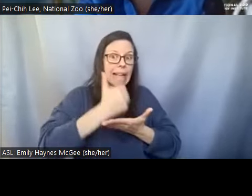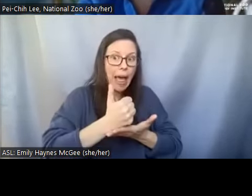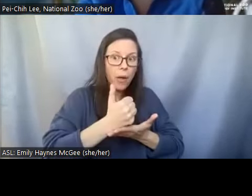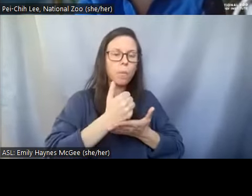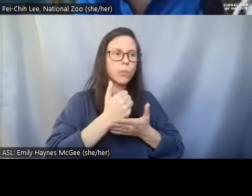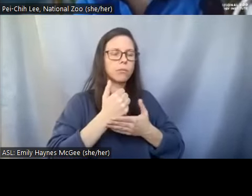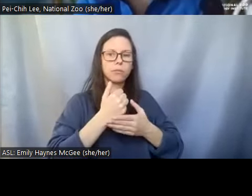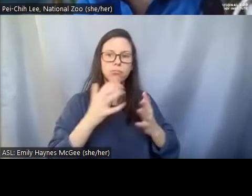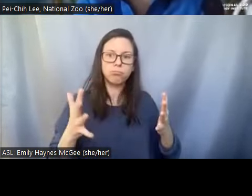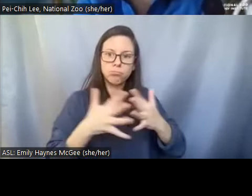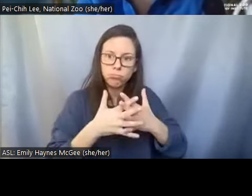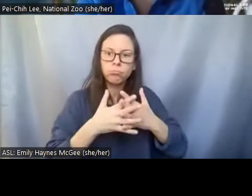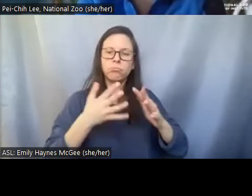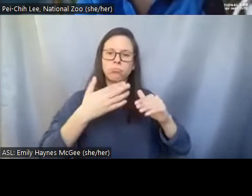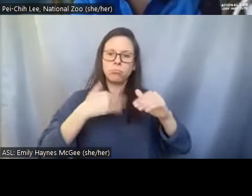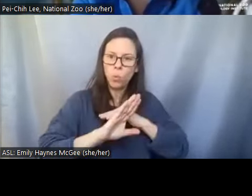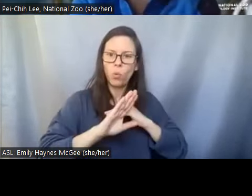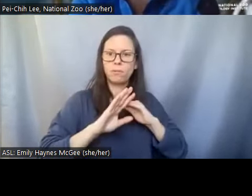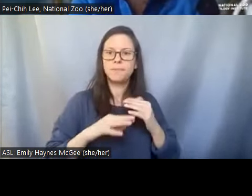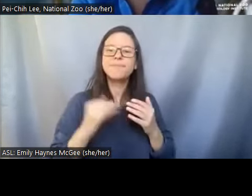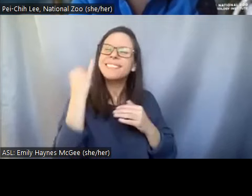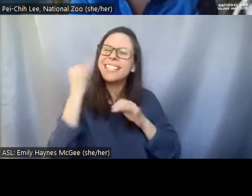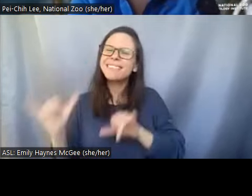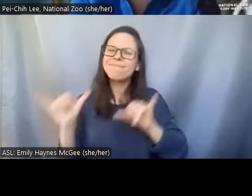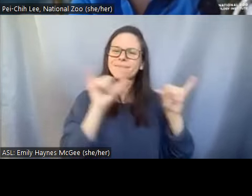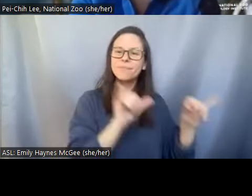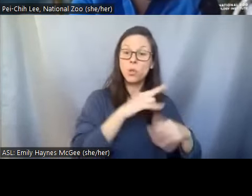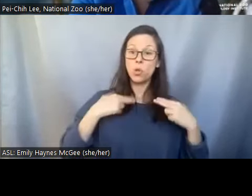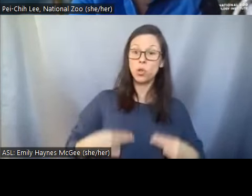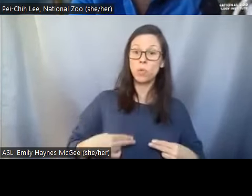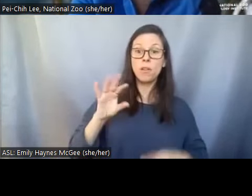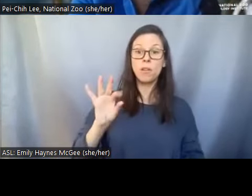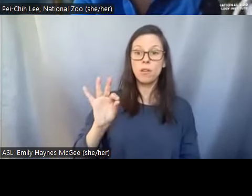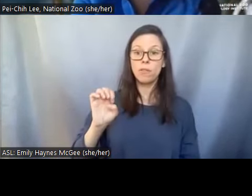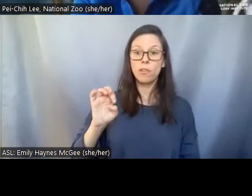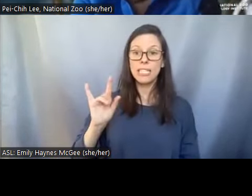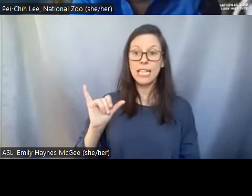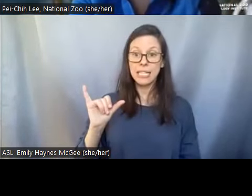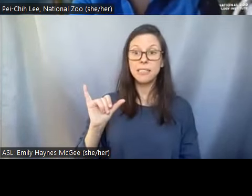human fertility clinic that there are all sorts of techniques available people probably heard of